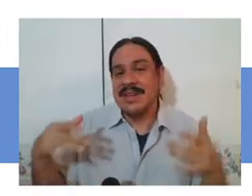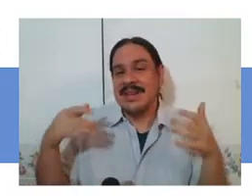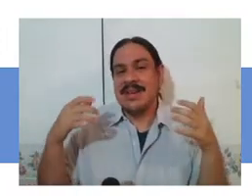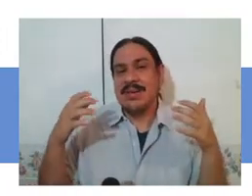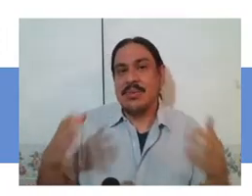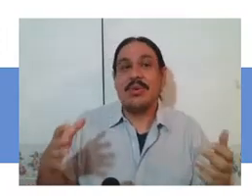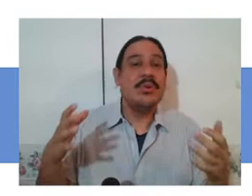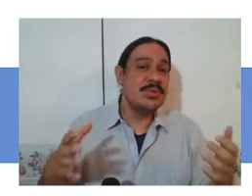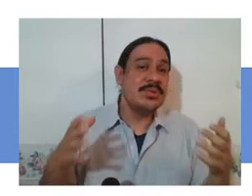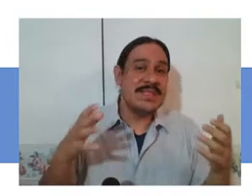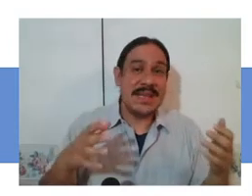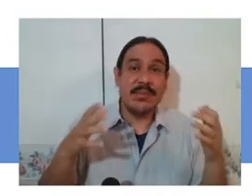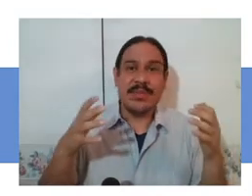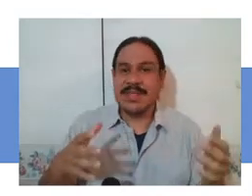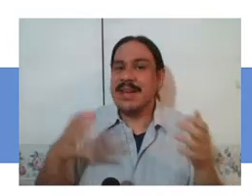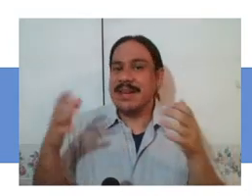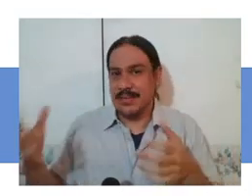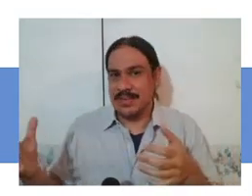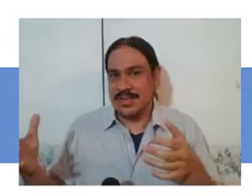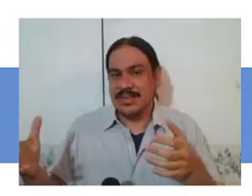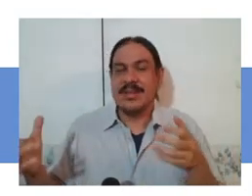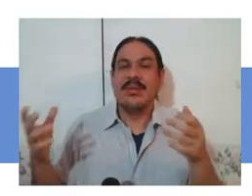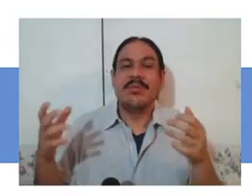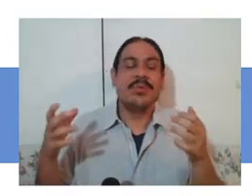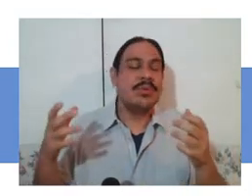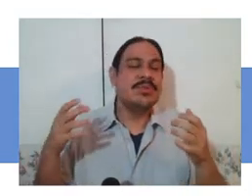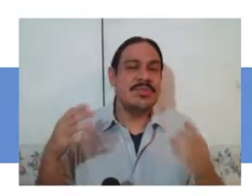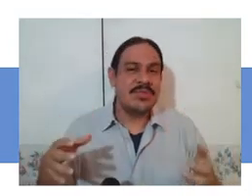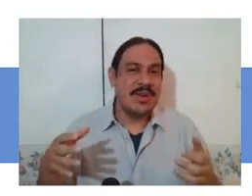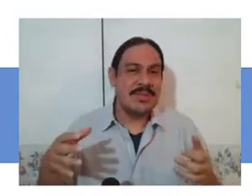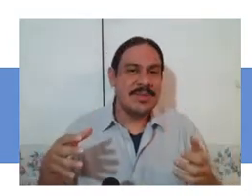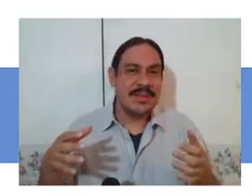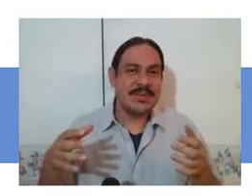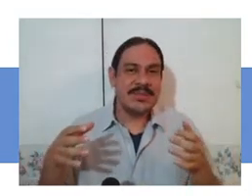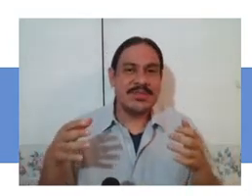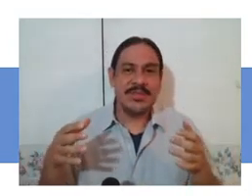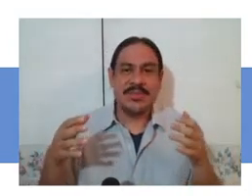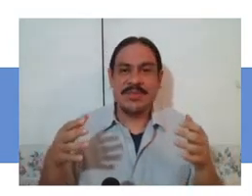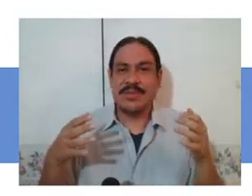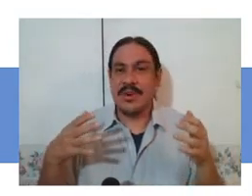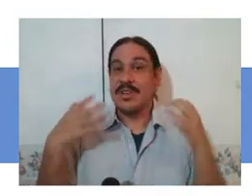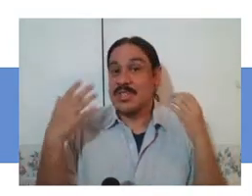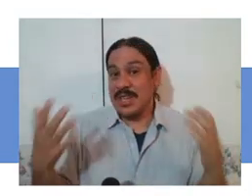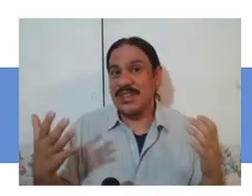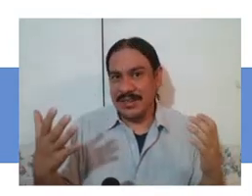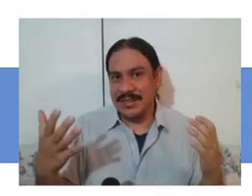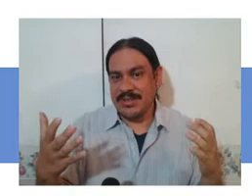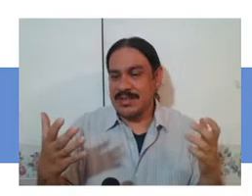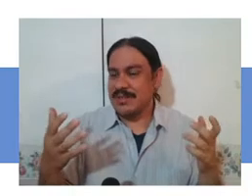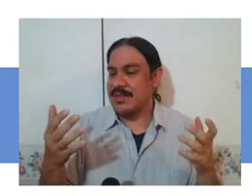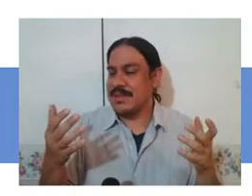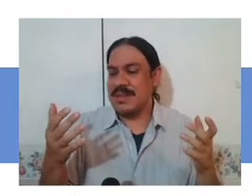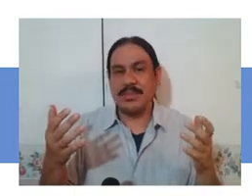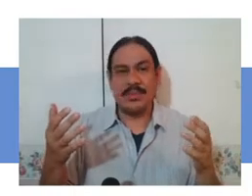for your palm whether you're moving down or down leftwards or downwards and